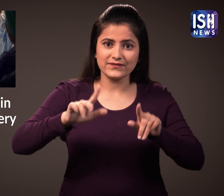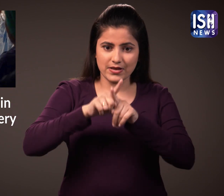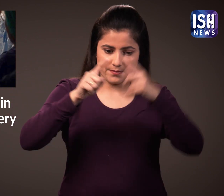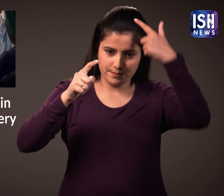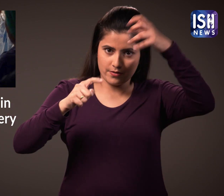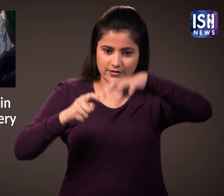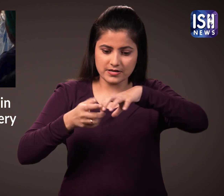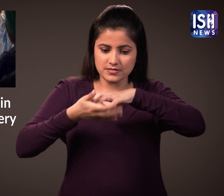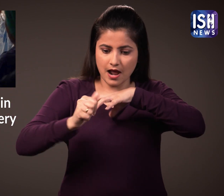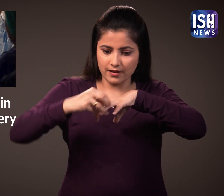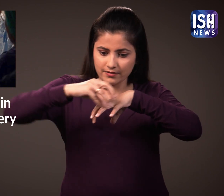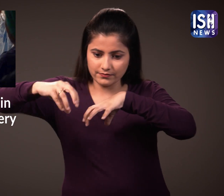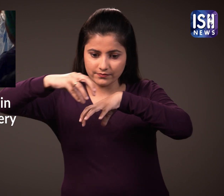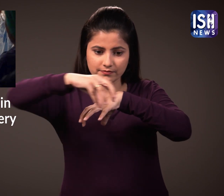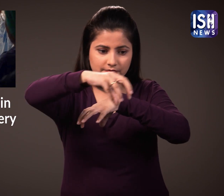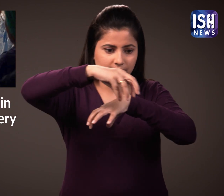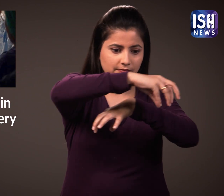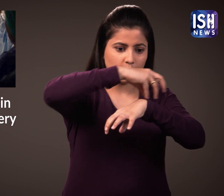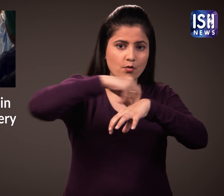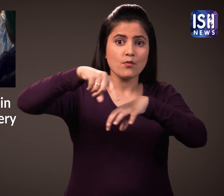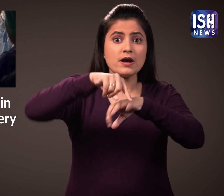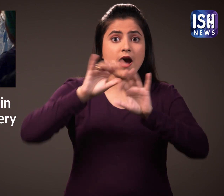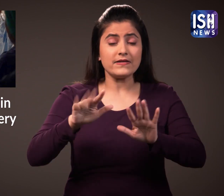The brain stores various skills.